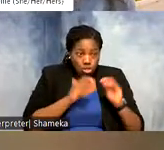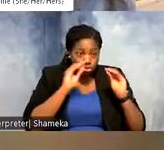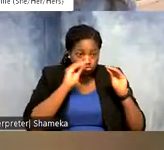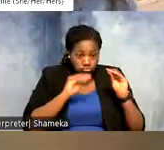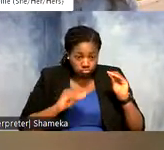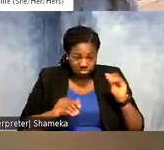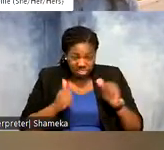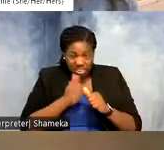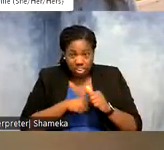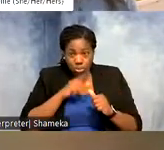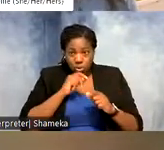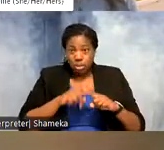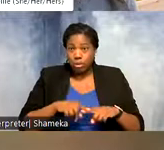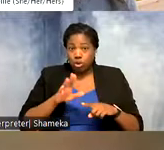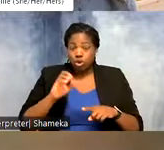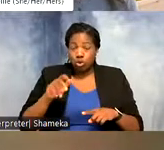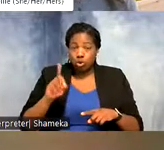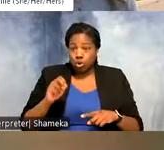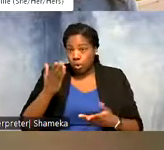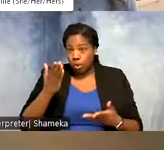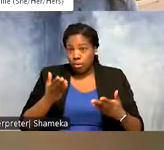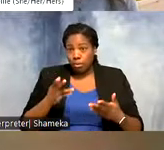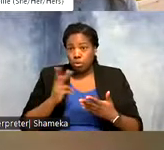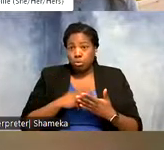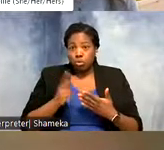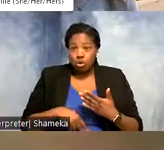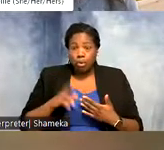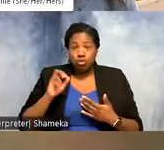know depending on what your code is, maybe you're programming a robot or something, but you can start